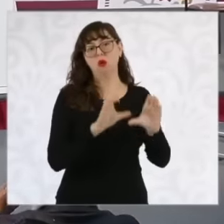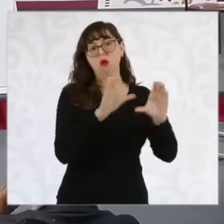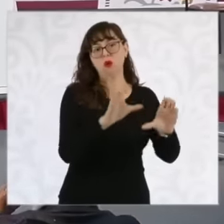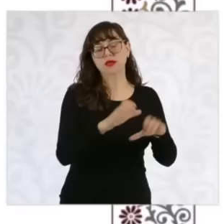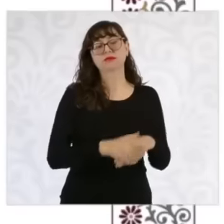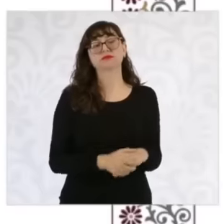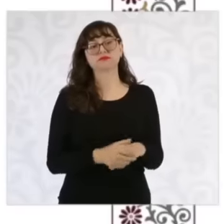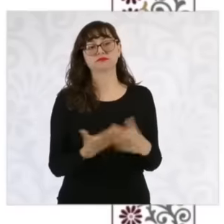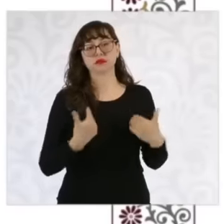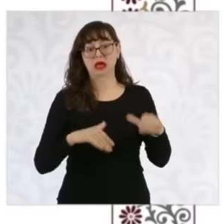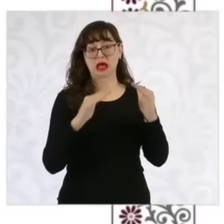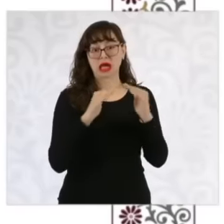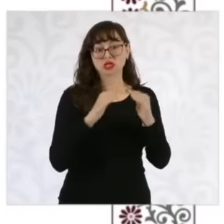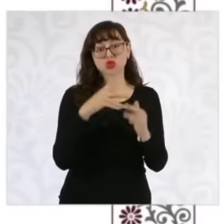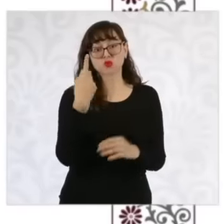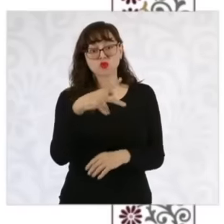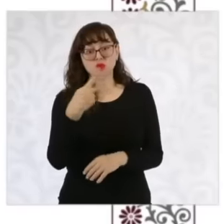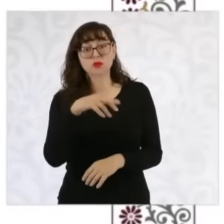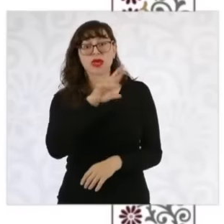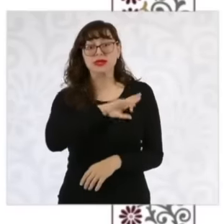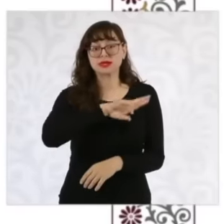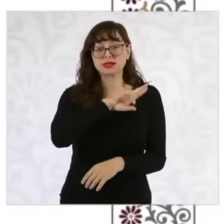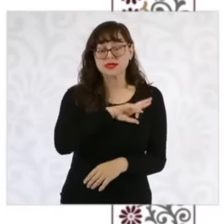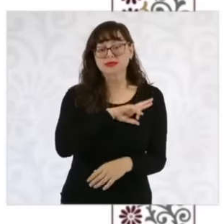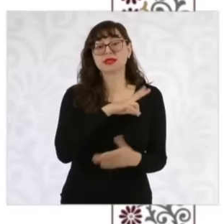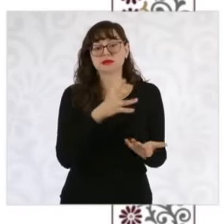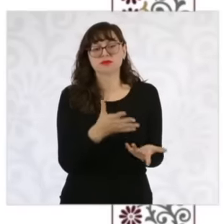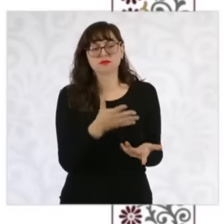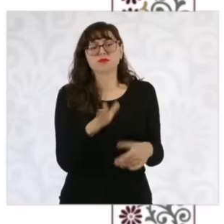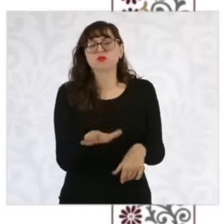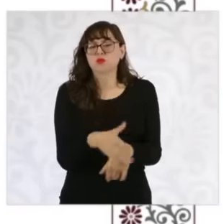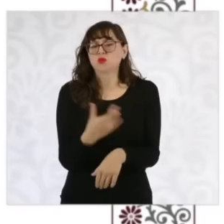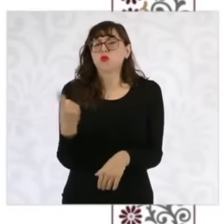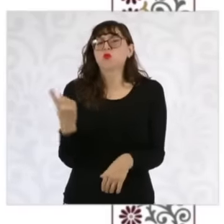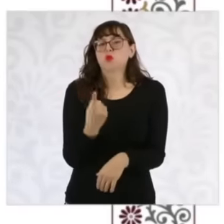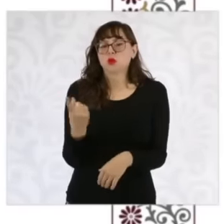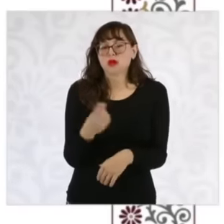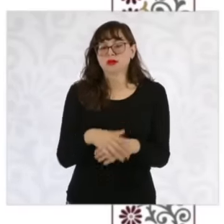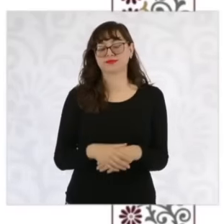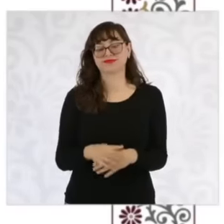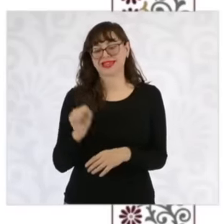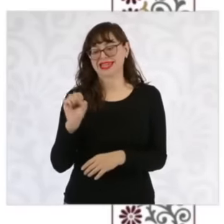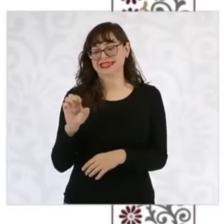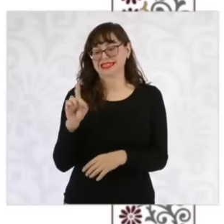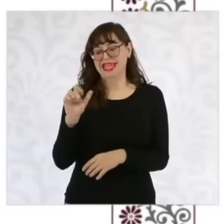if it is owned if it is rented and so on because the secretary of urban development asked us